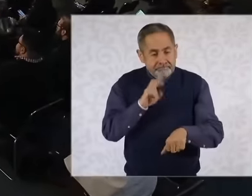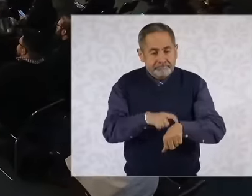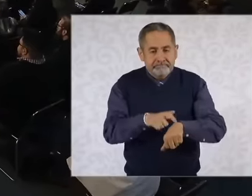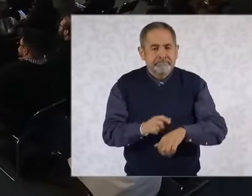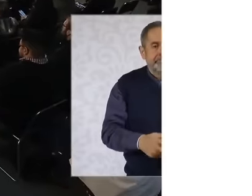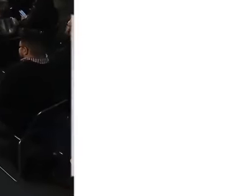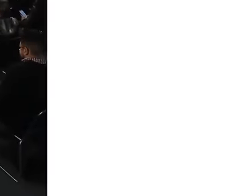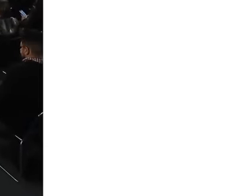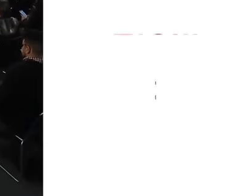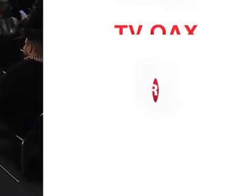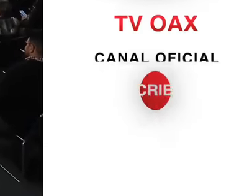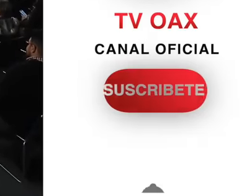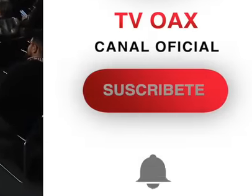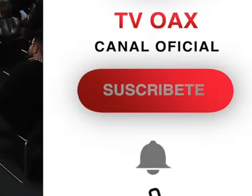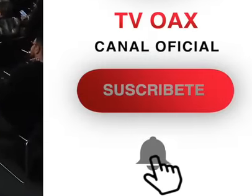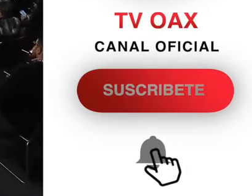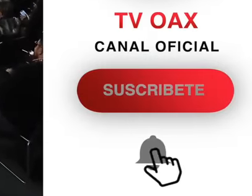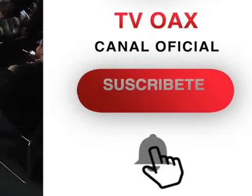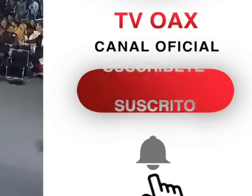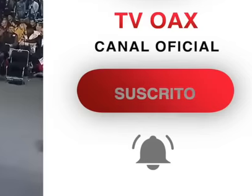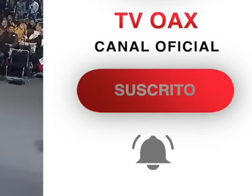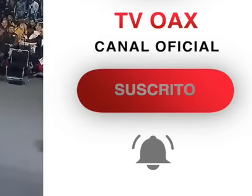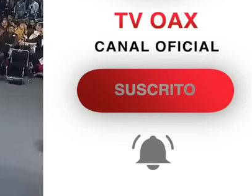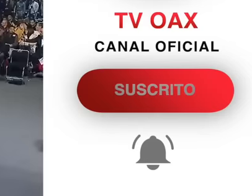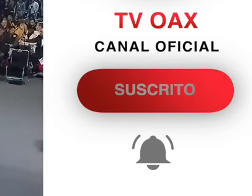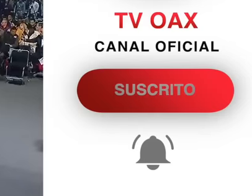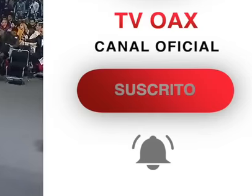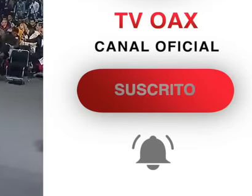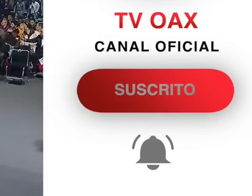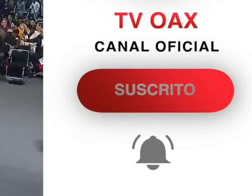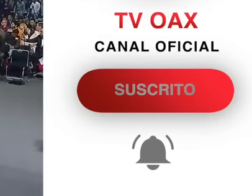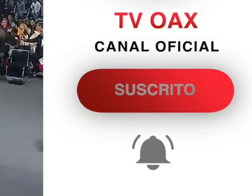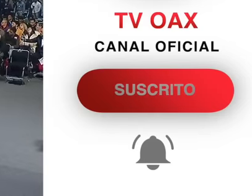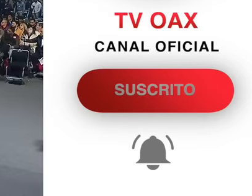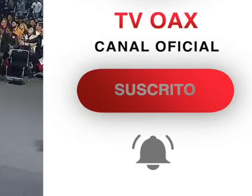Rivera from focus news president I would like to ask you If you insist a little on